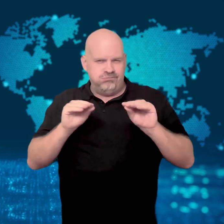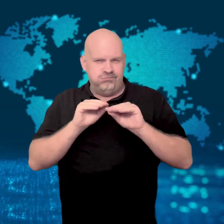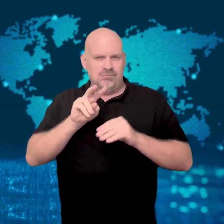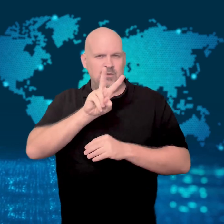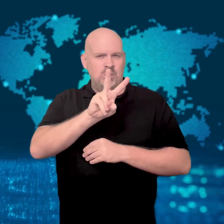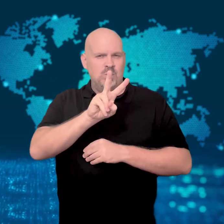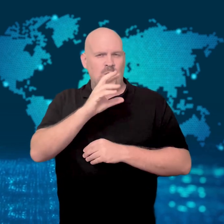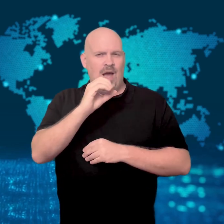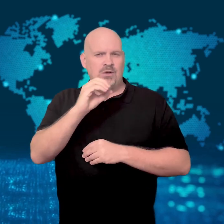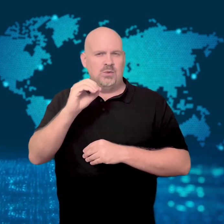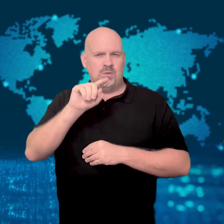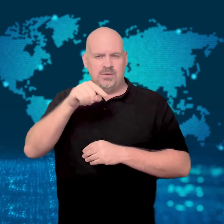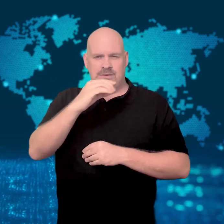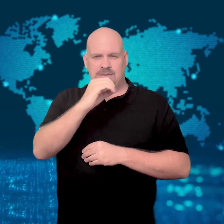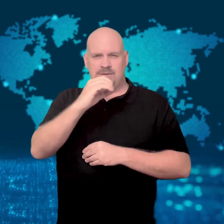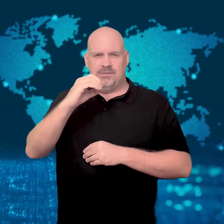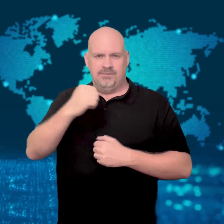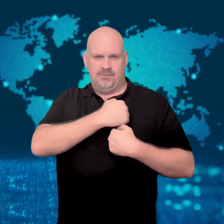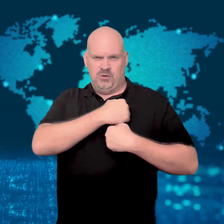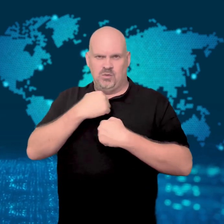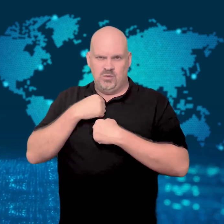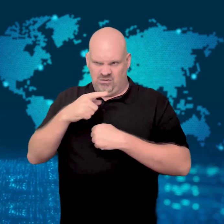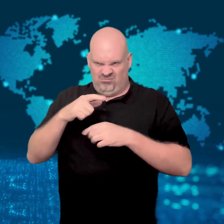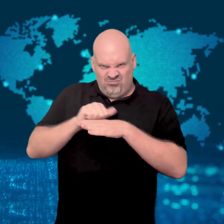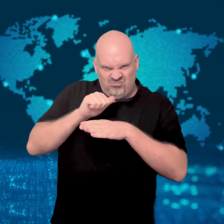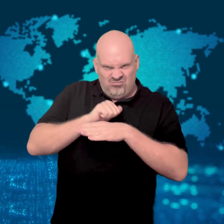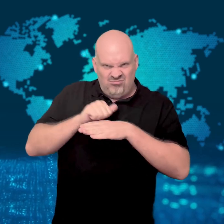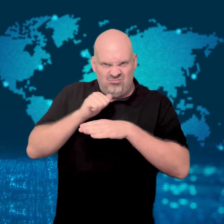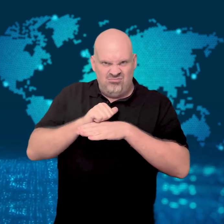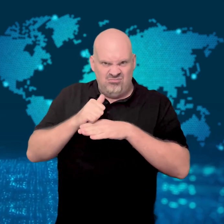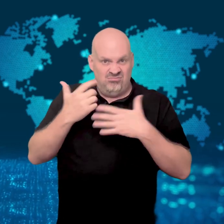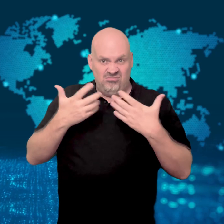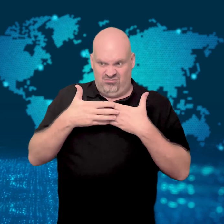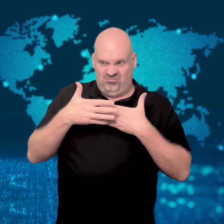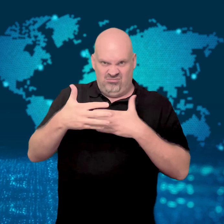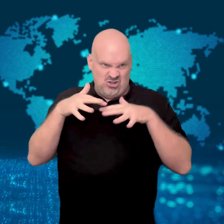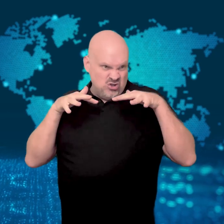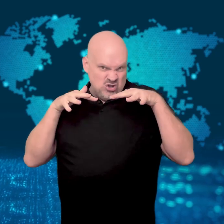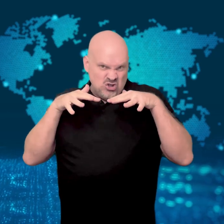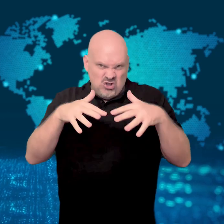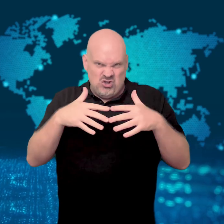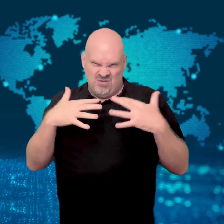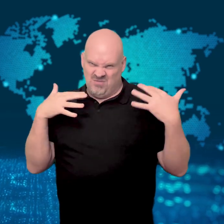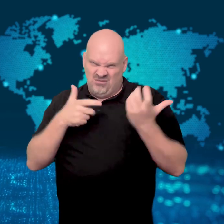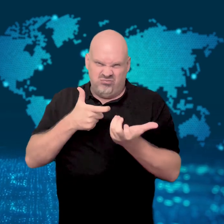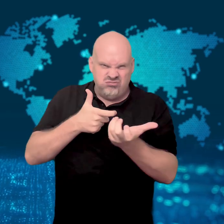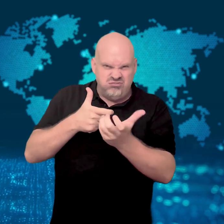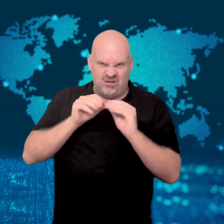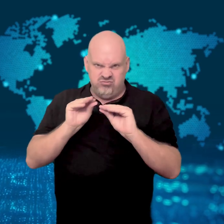Russia is training around 200,000 soldiers for intense combat in preparation